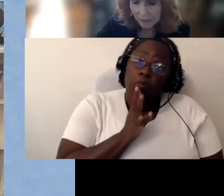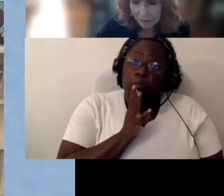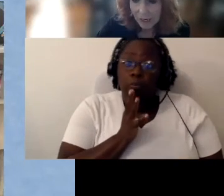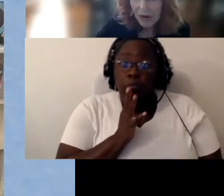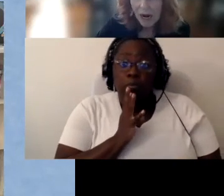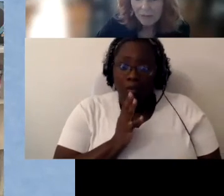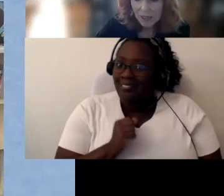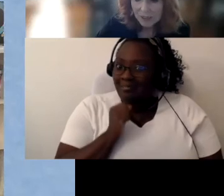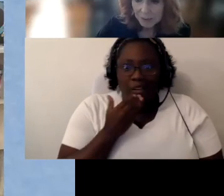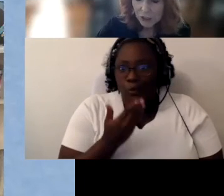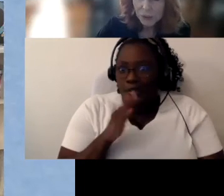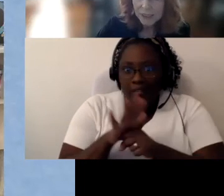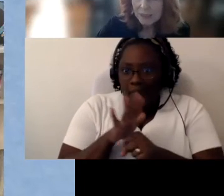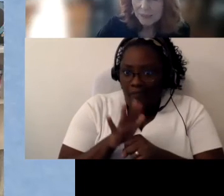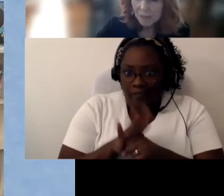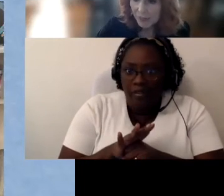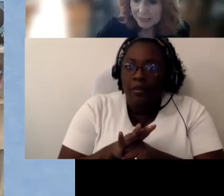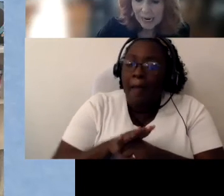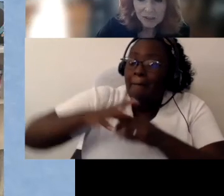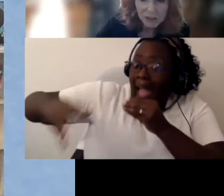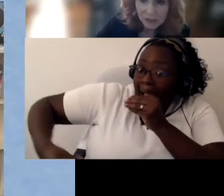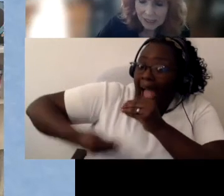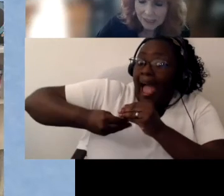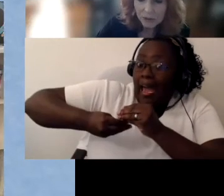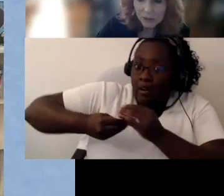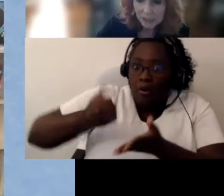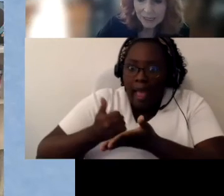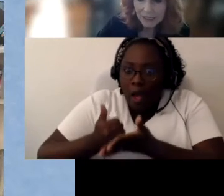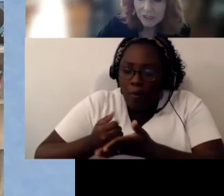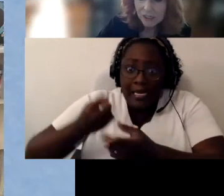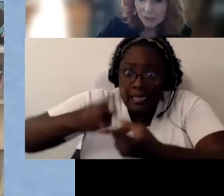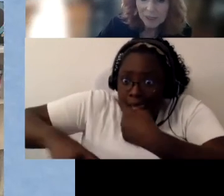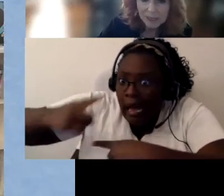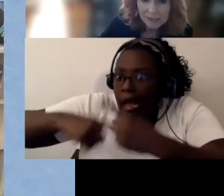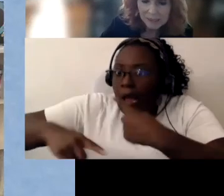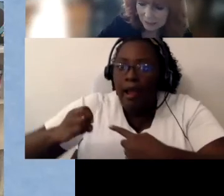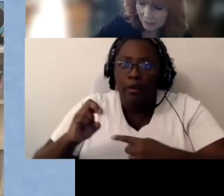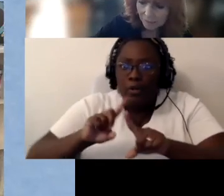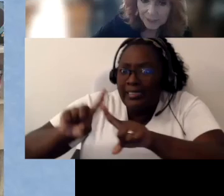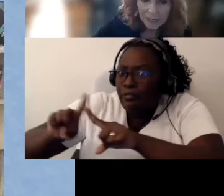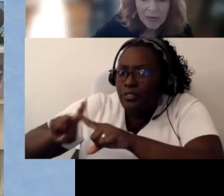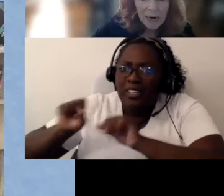enough. I’ve got to be doing something tactile signing, or signing or some kind of system.